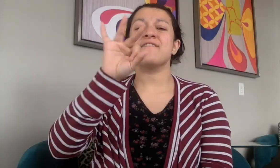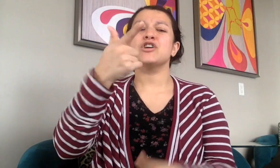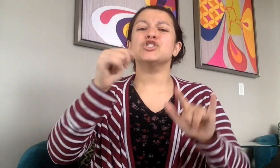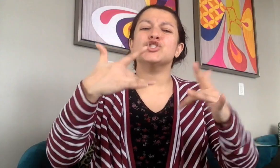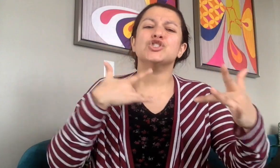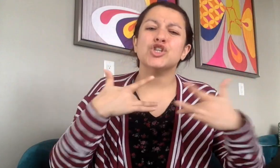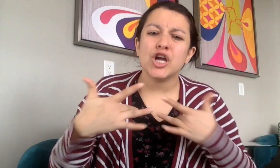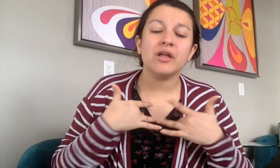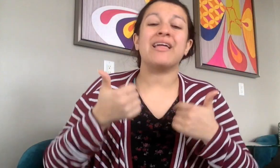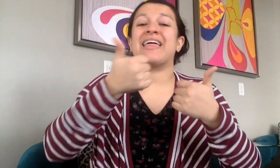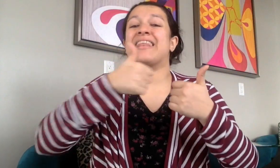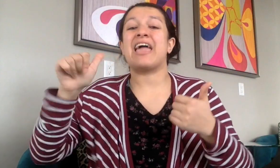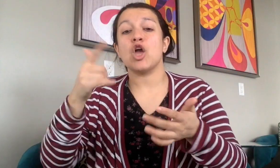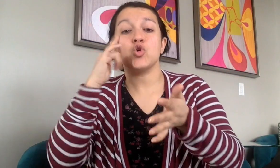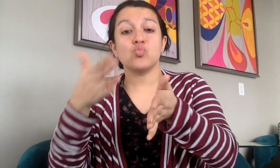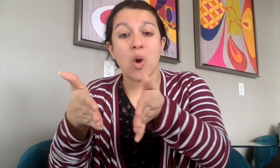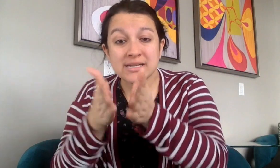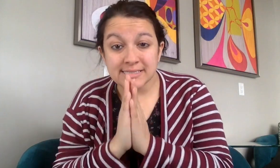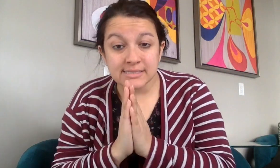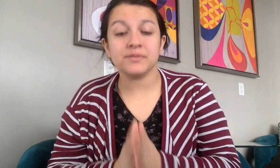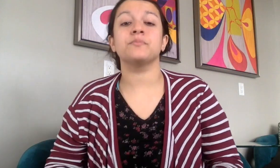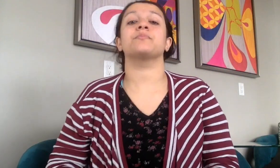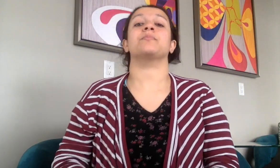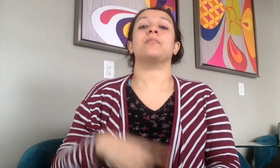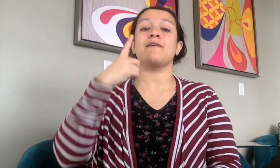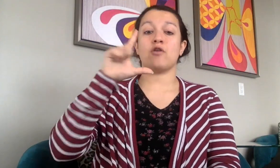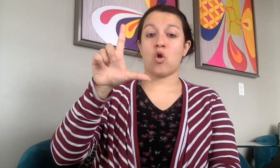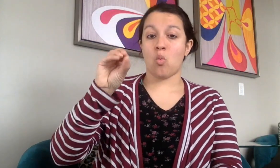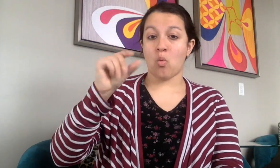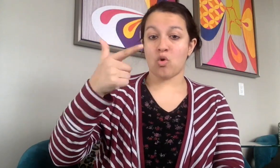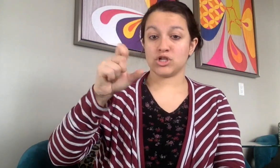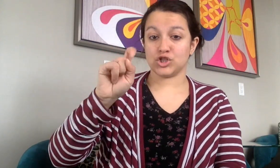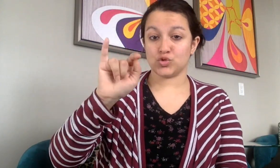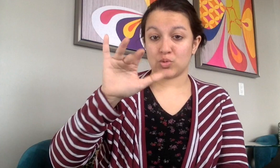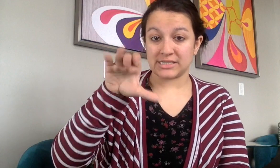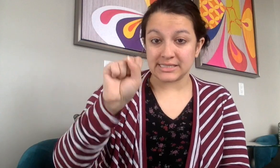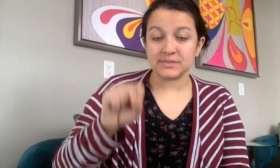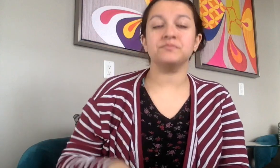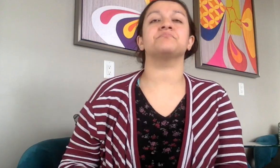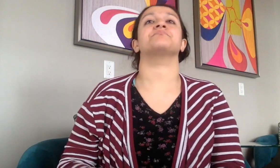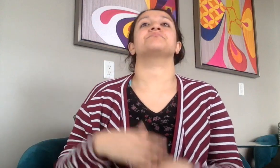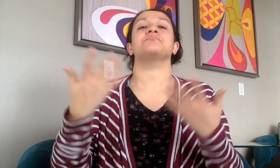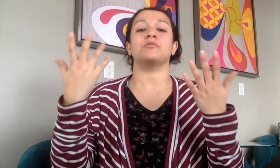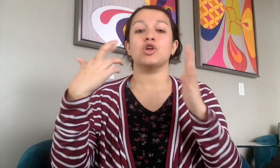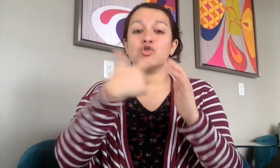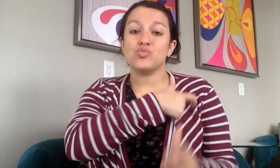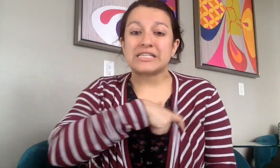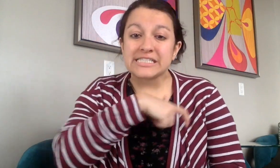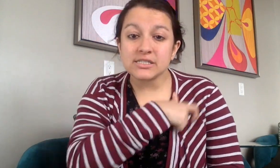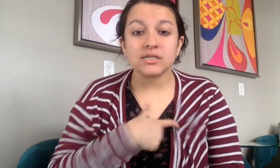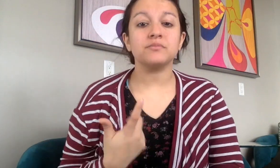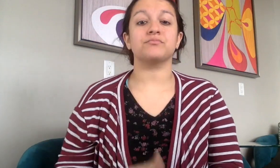If you have any concerns, any requests/accommodations, logistics, registration,